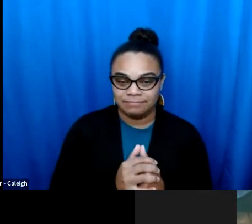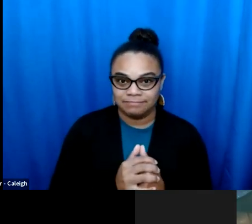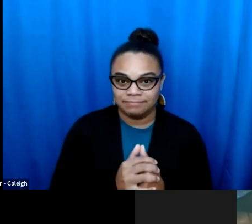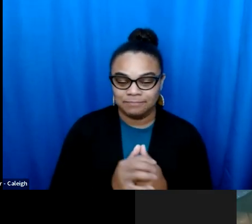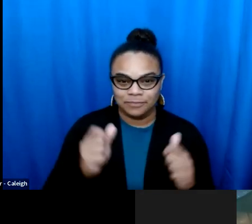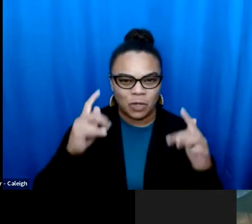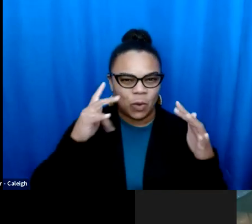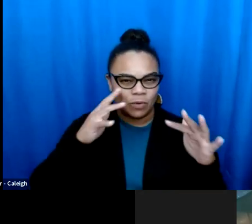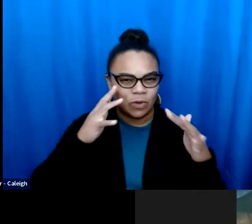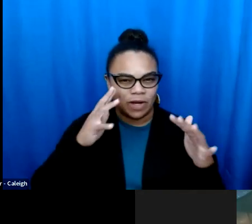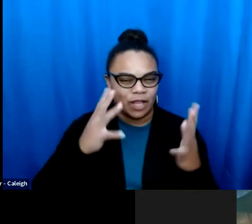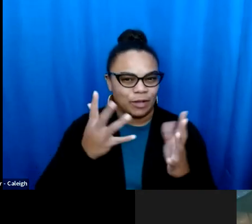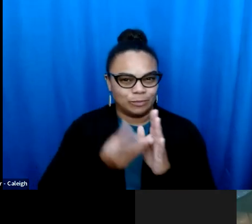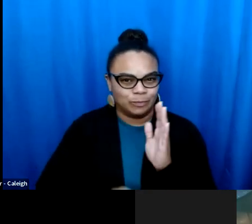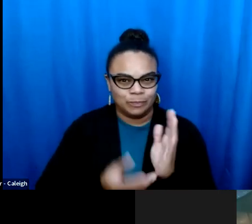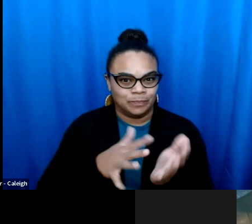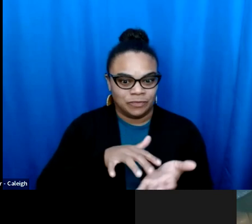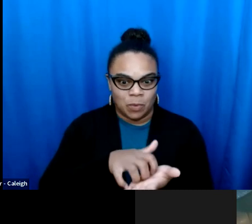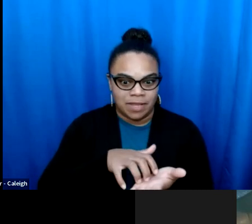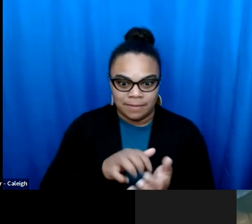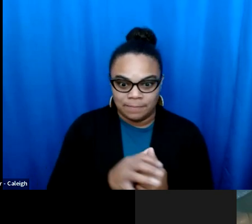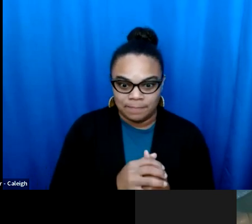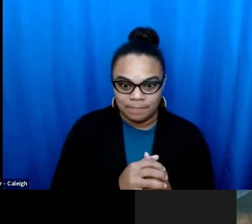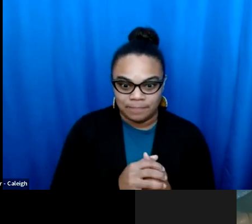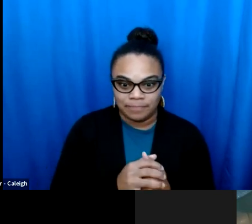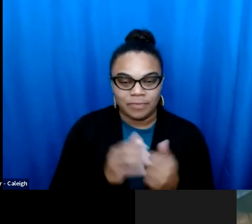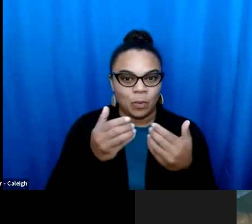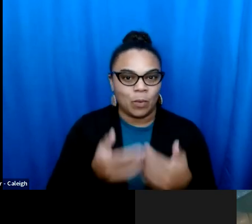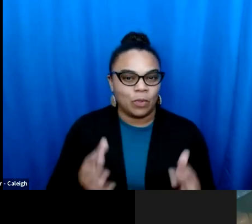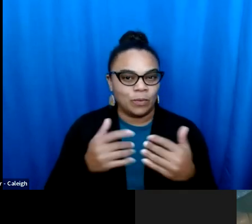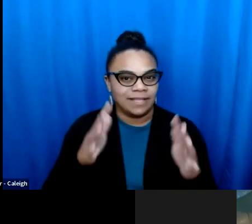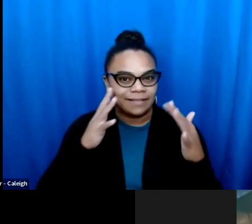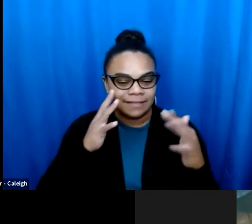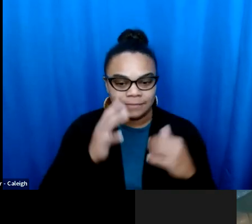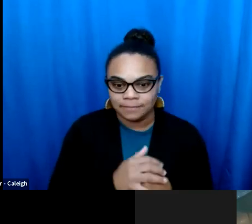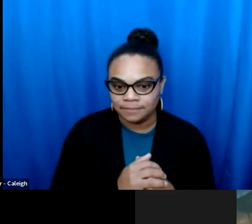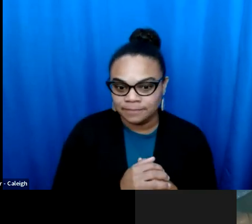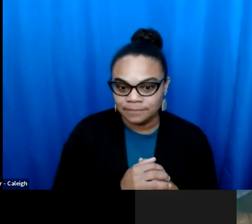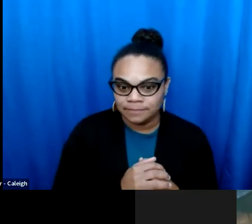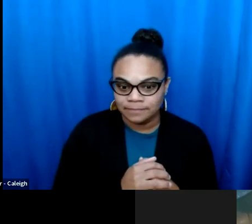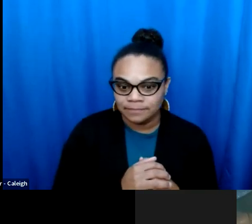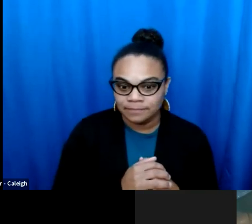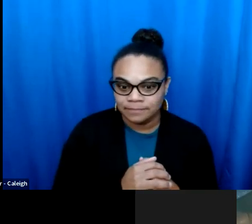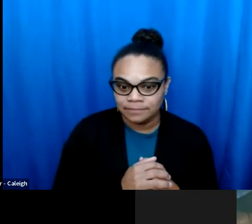[away from mic] in [away from mic]. I'm glad to be here.